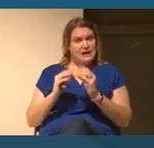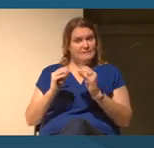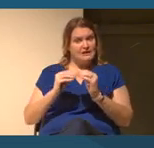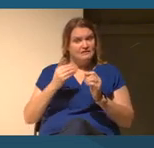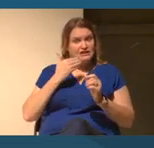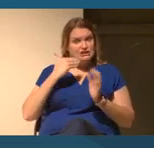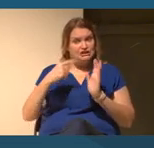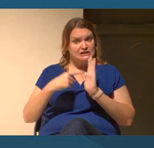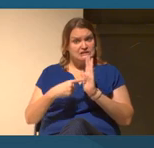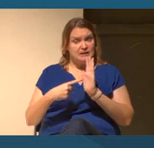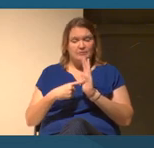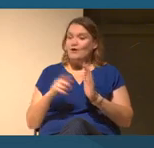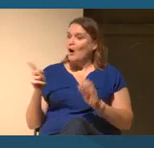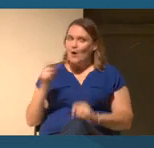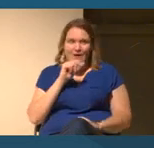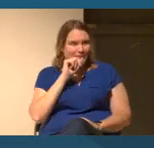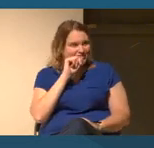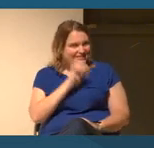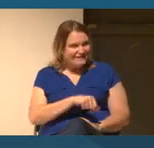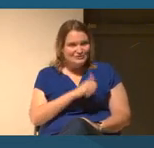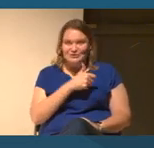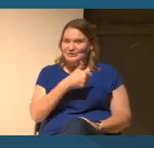I should ask Carrie to talk about it.